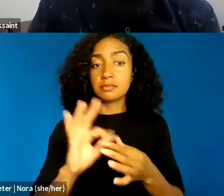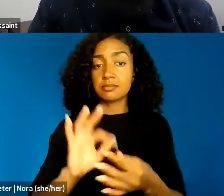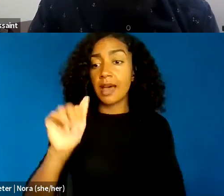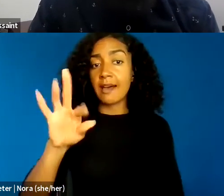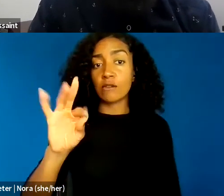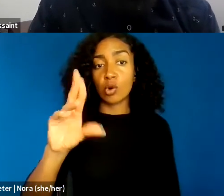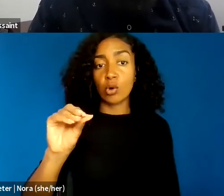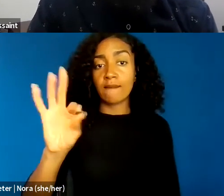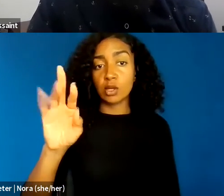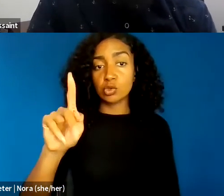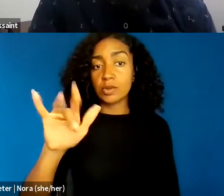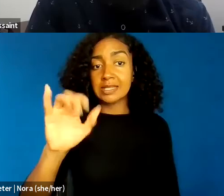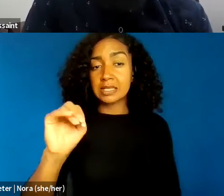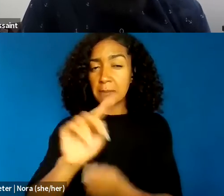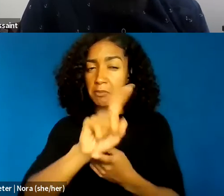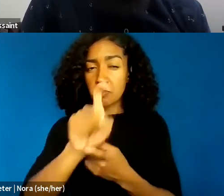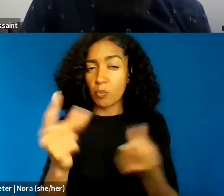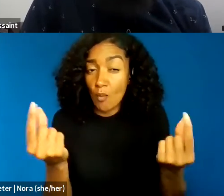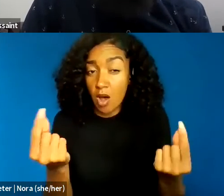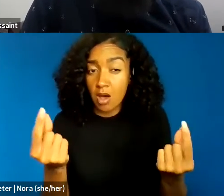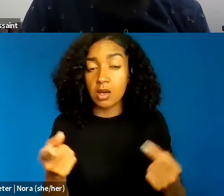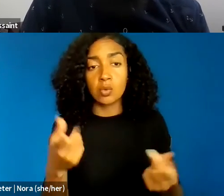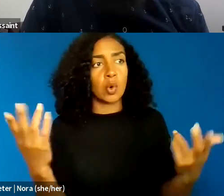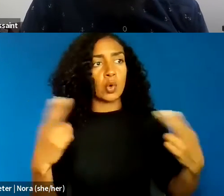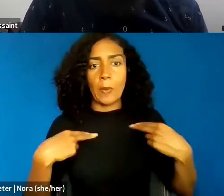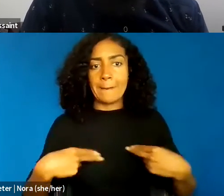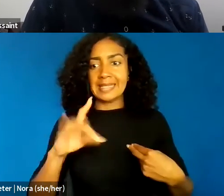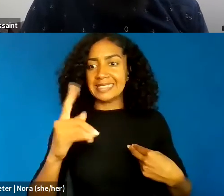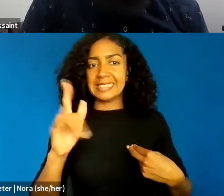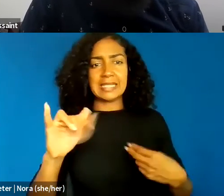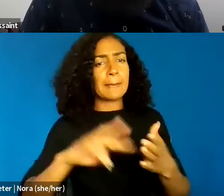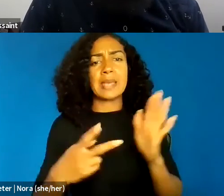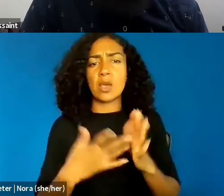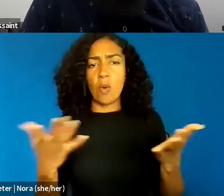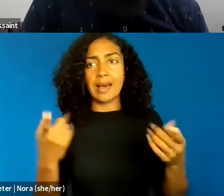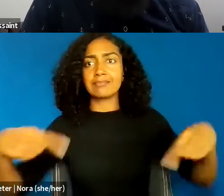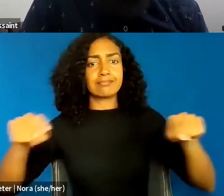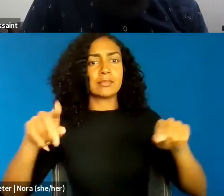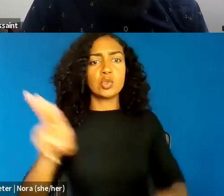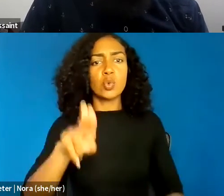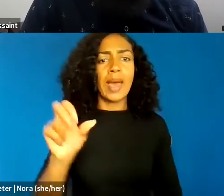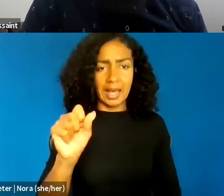in a future version of these United States that has been wrested away from a racist, misogynist,